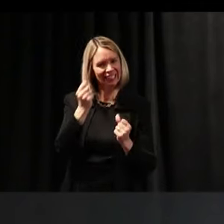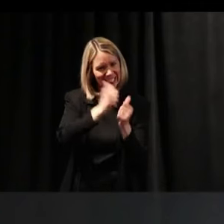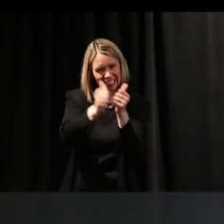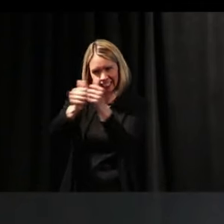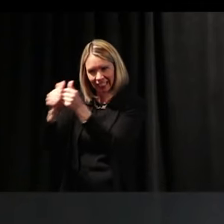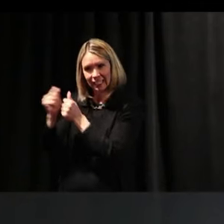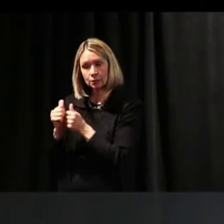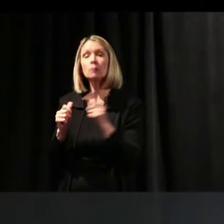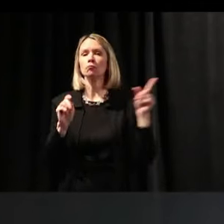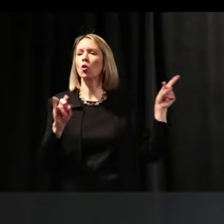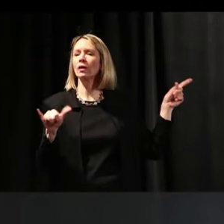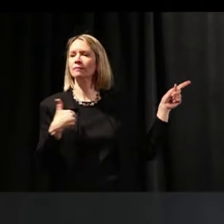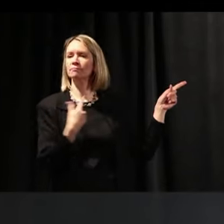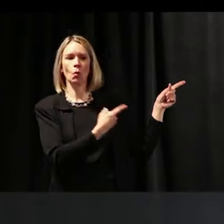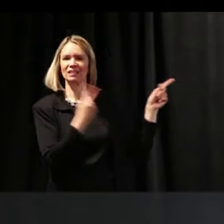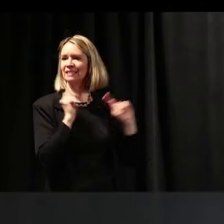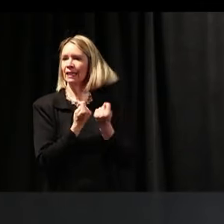Tony had one. He was working for a company